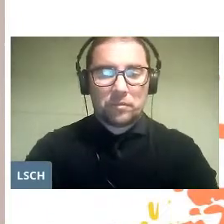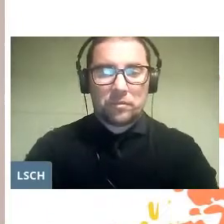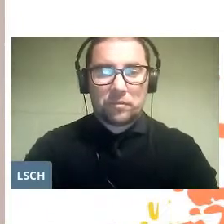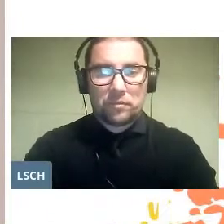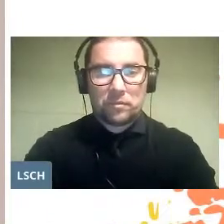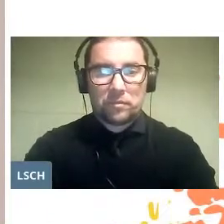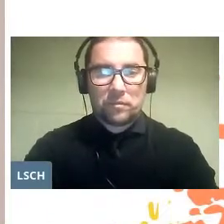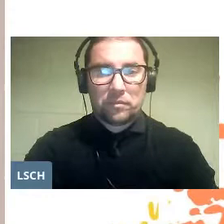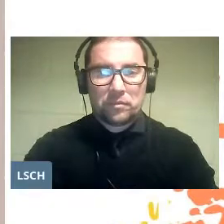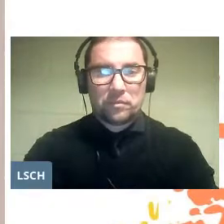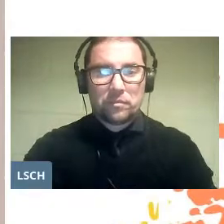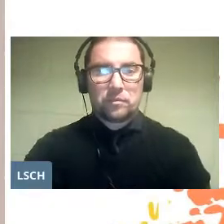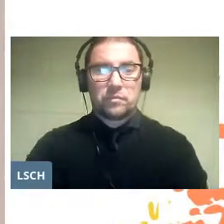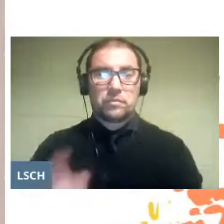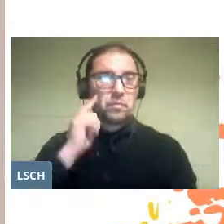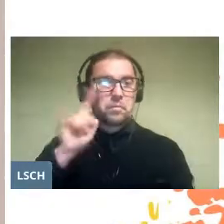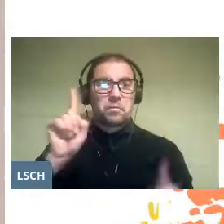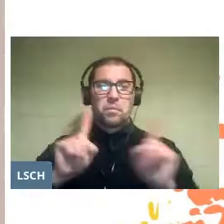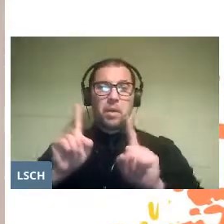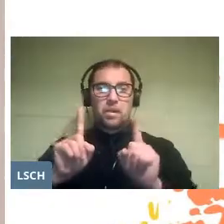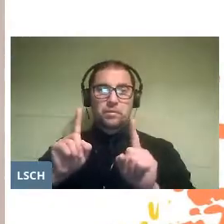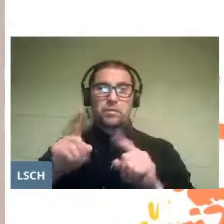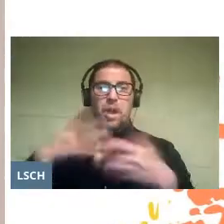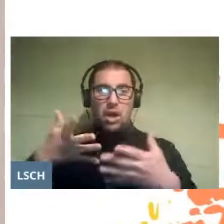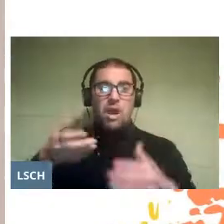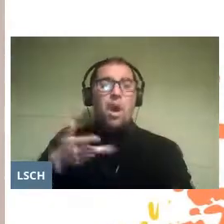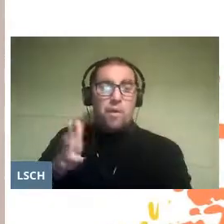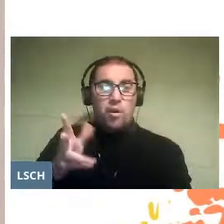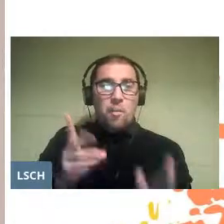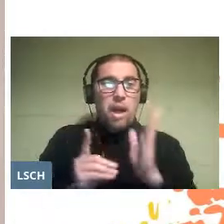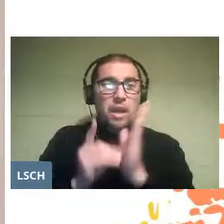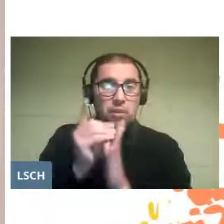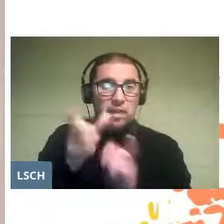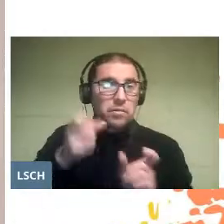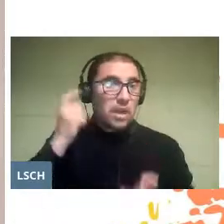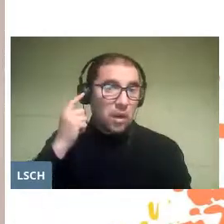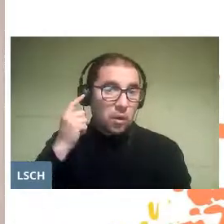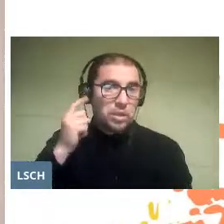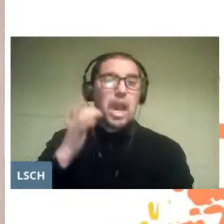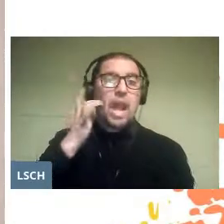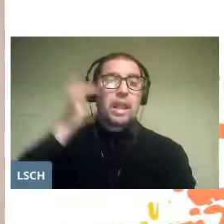a good vehicle to develop in children multiple intelligences,